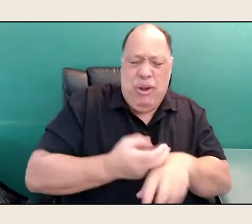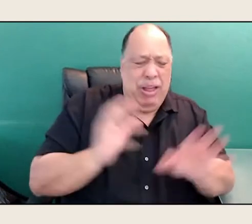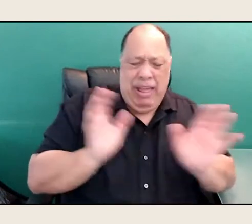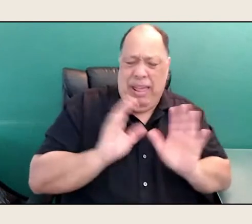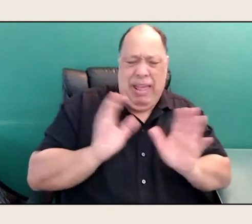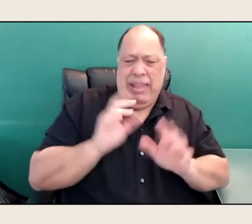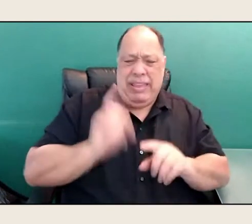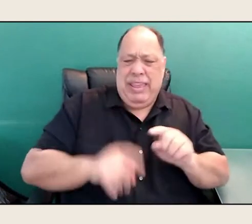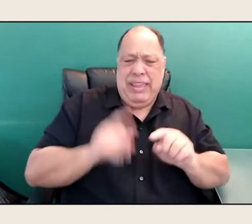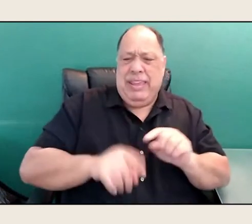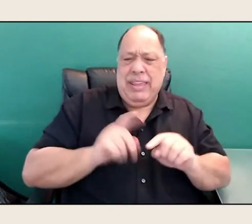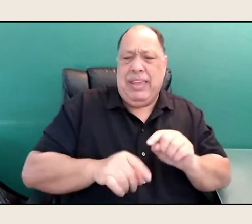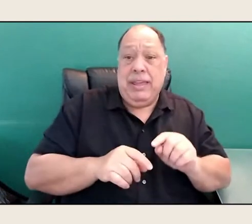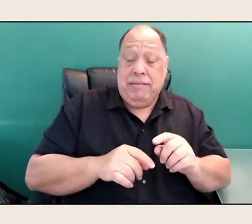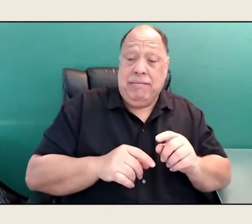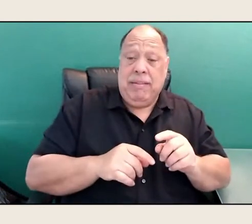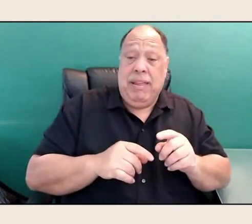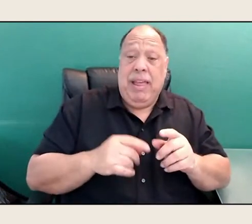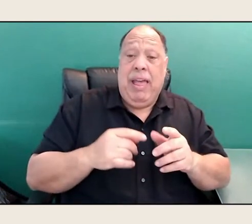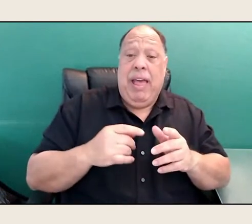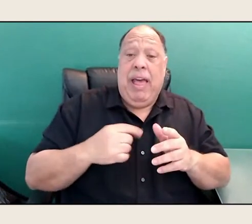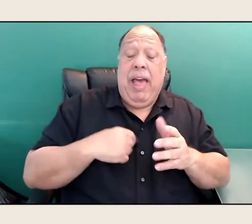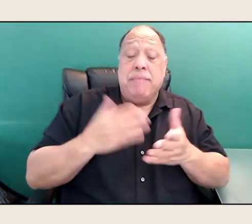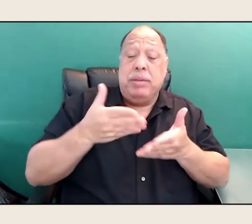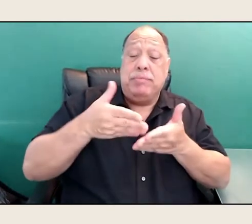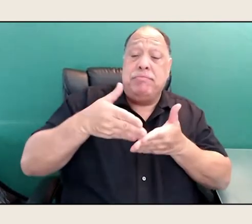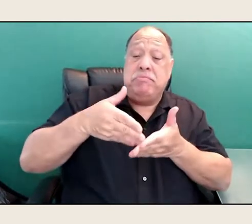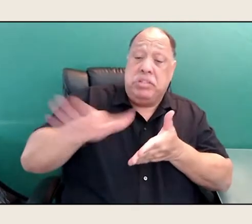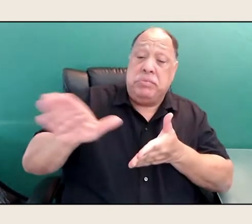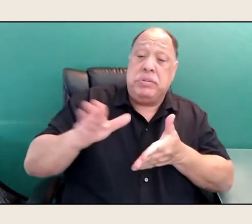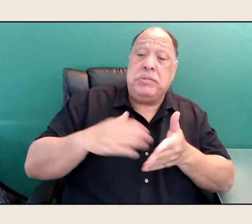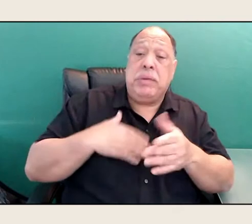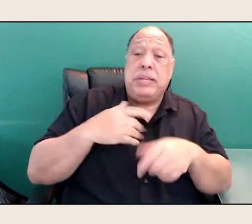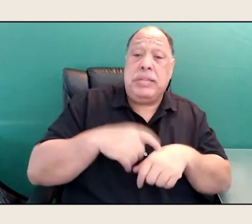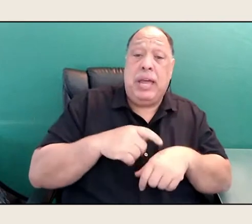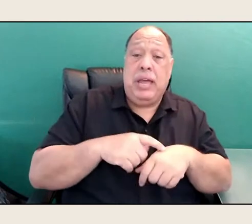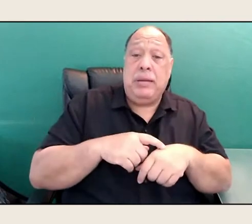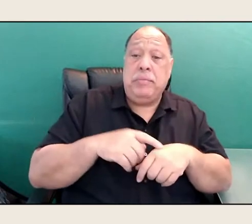I have been dismissed in my time. You come up as a woman.